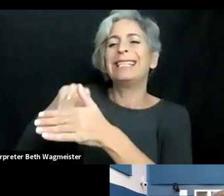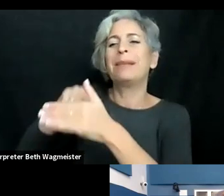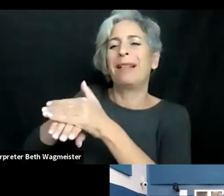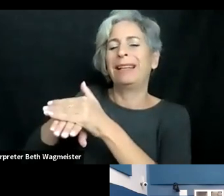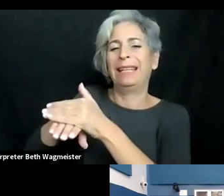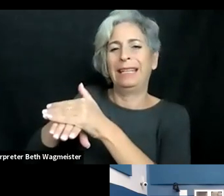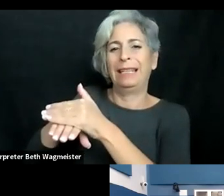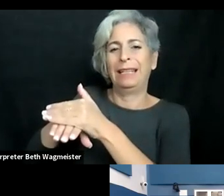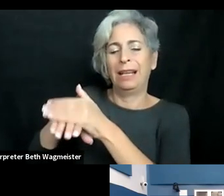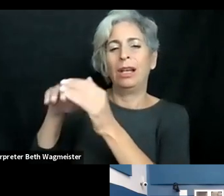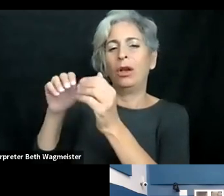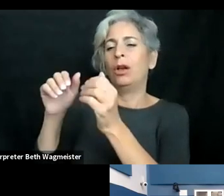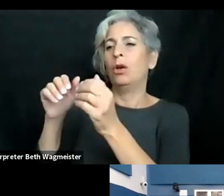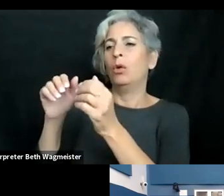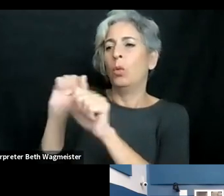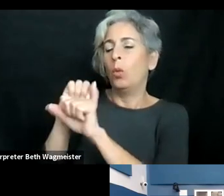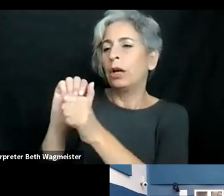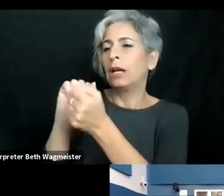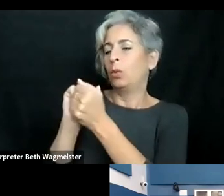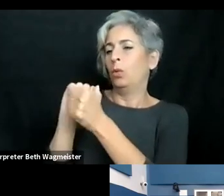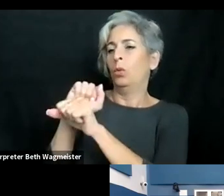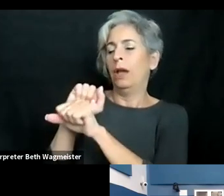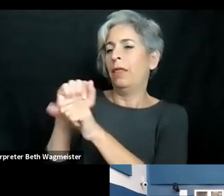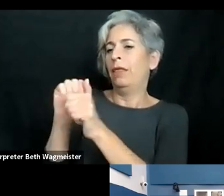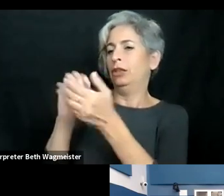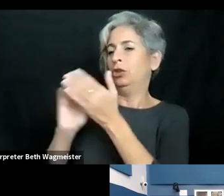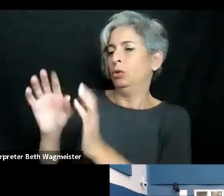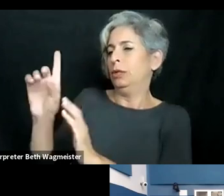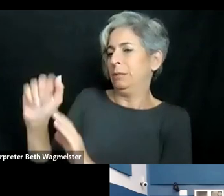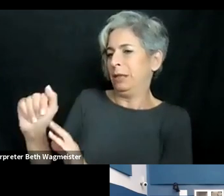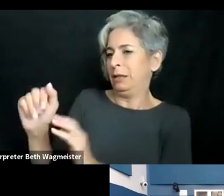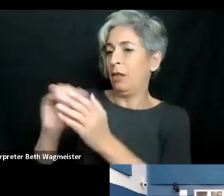all teachers. And one of the modules of this program is about